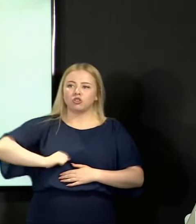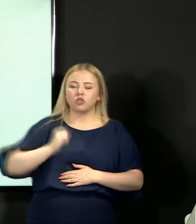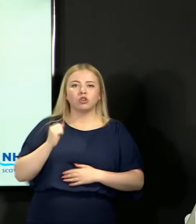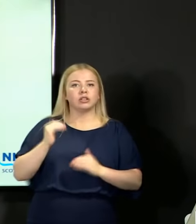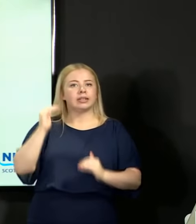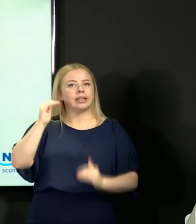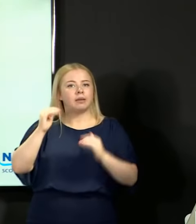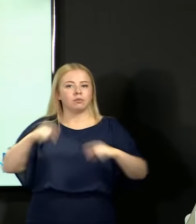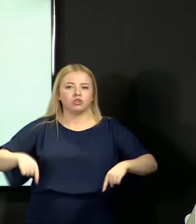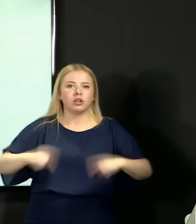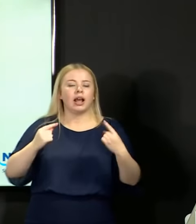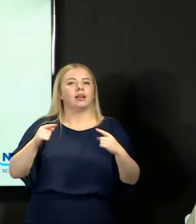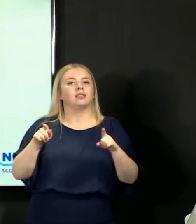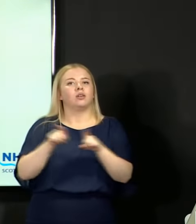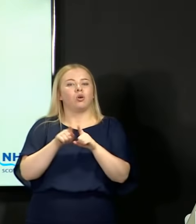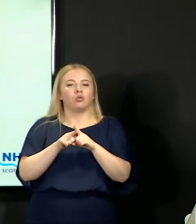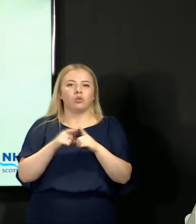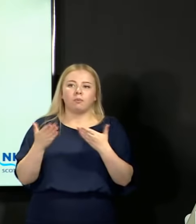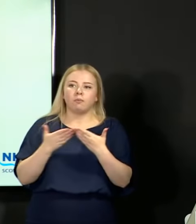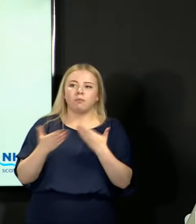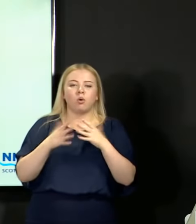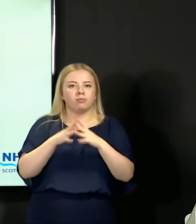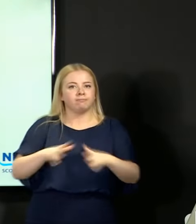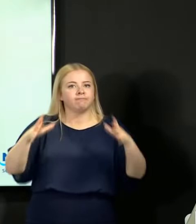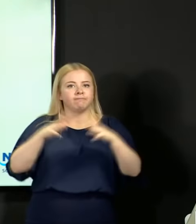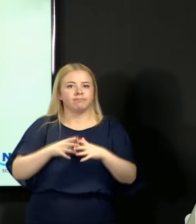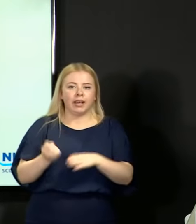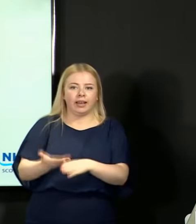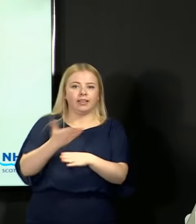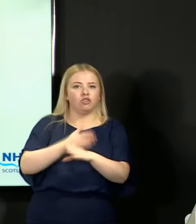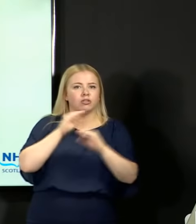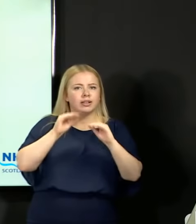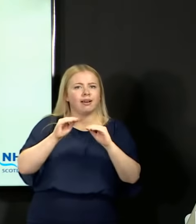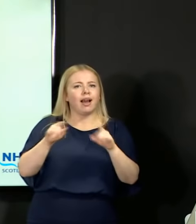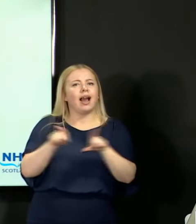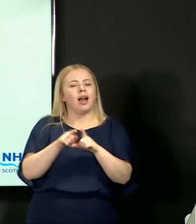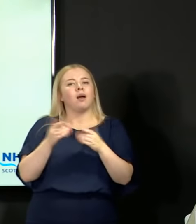of early years education, what the Widening Access programme to higher education is all